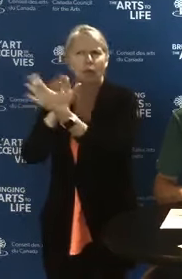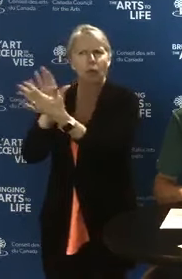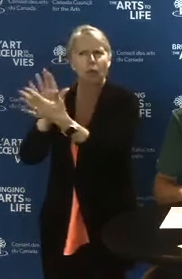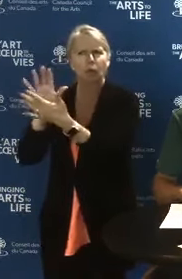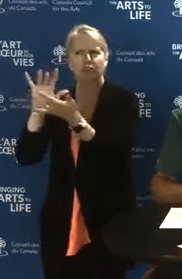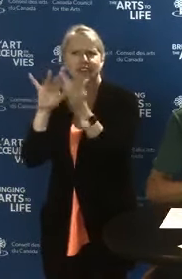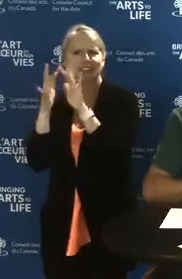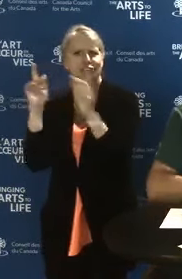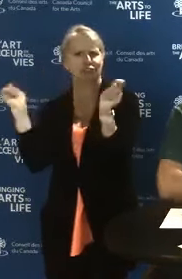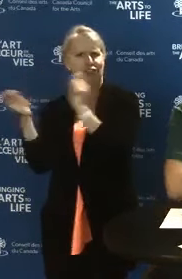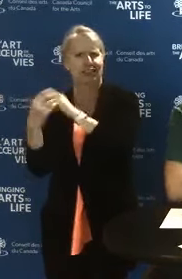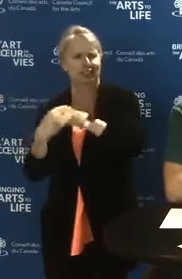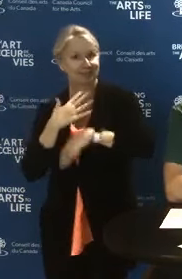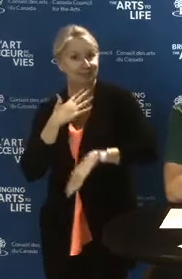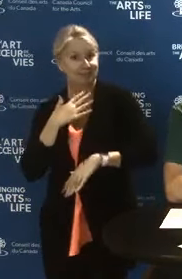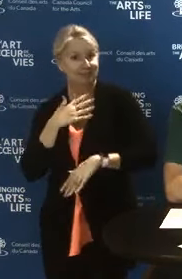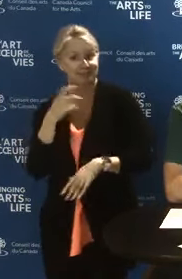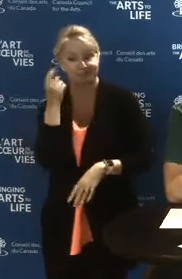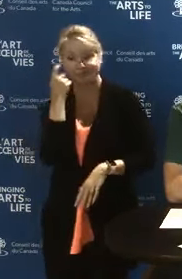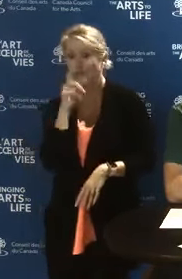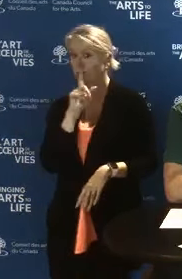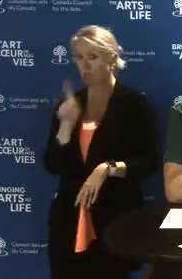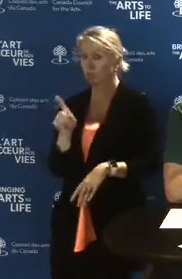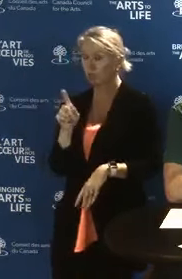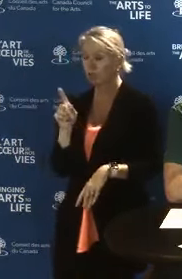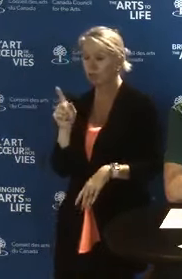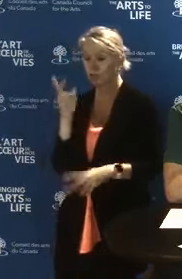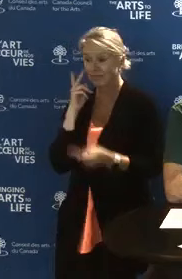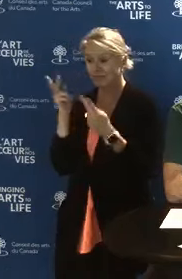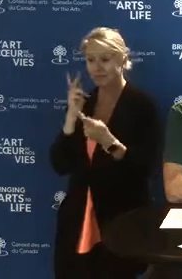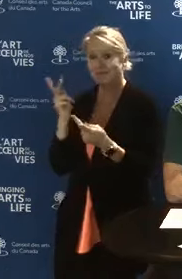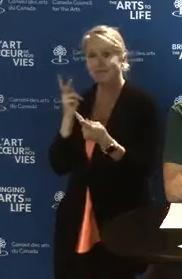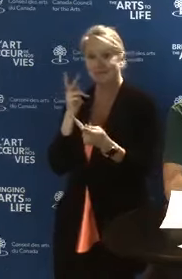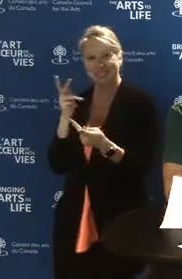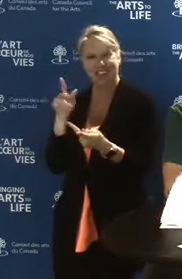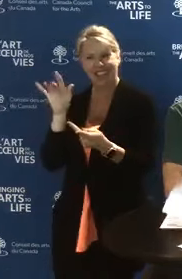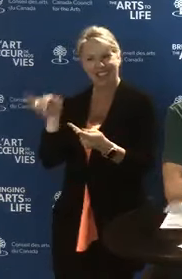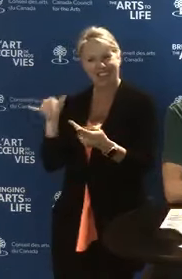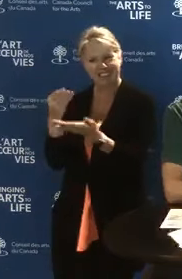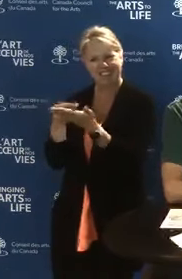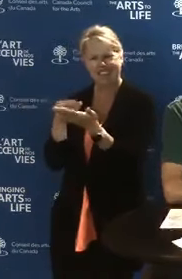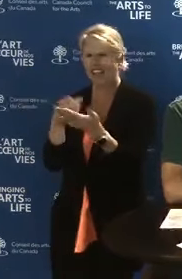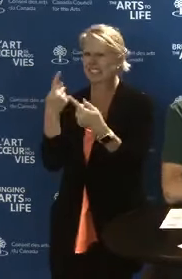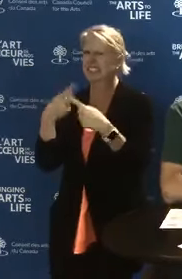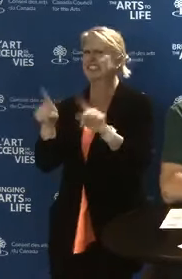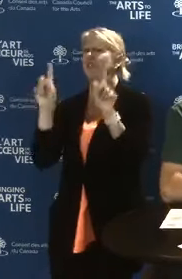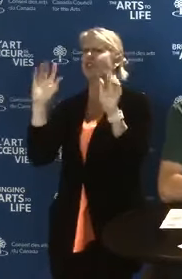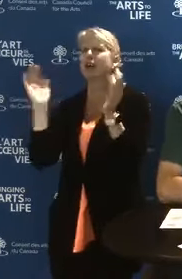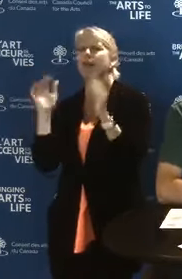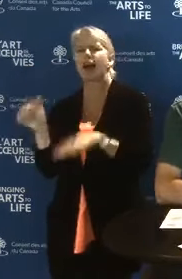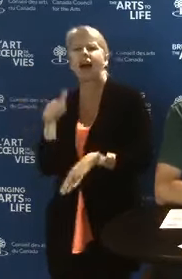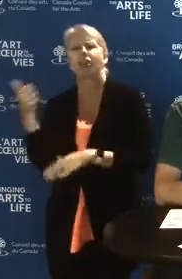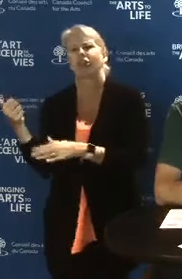Yes, in fact as you are hearing, you may note that the fund is quite different from other programs at the Canada Council.